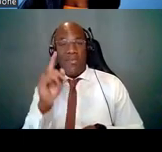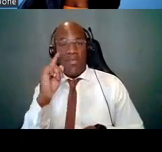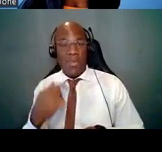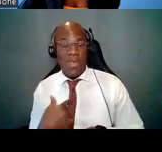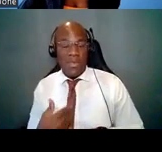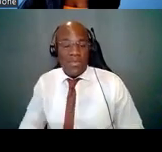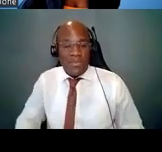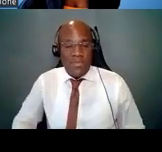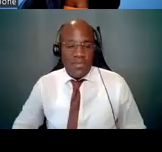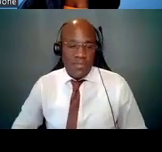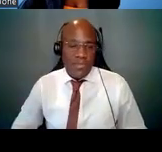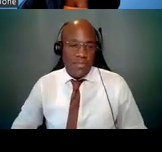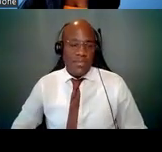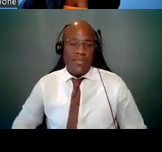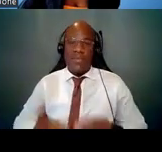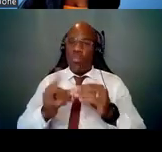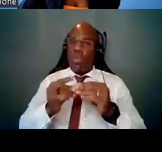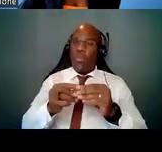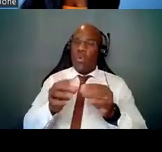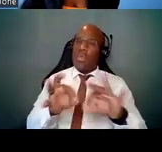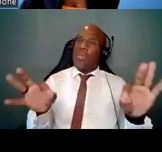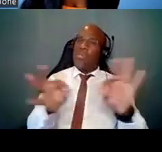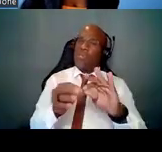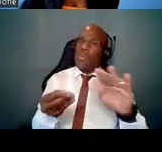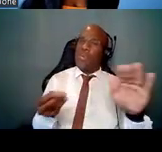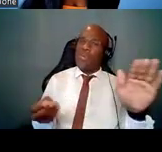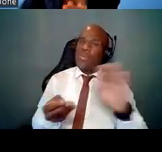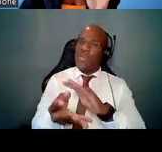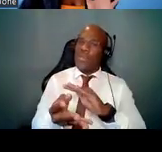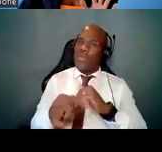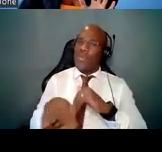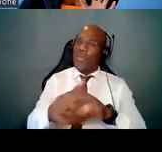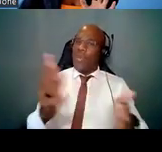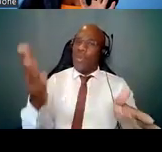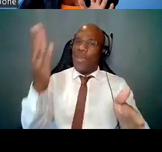One last important tip -- you know me by now, I say it's one last important tip,